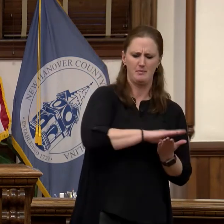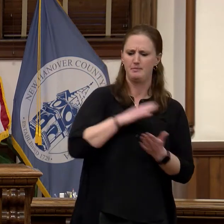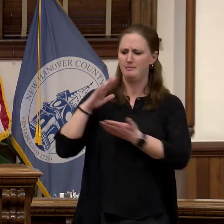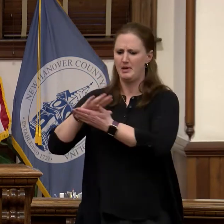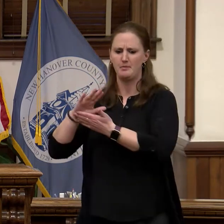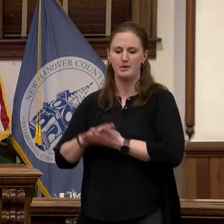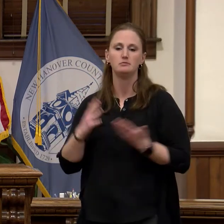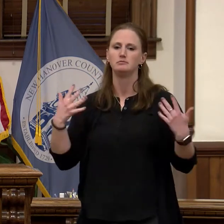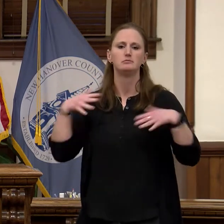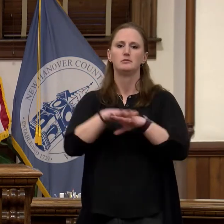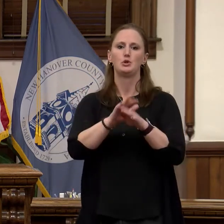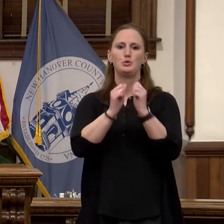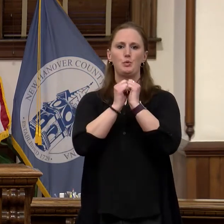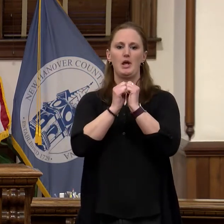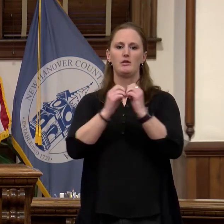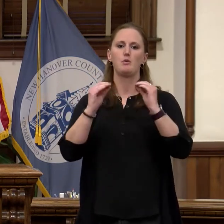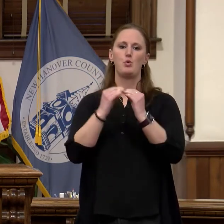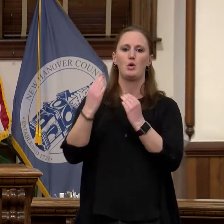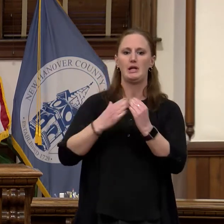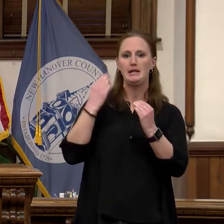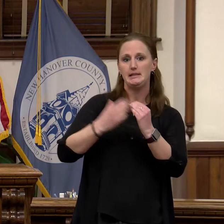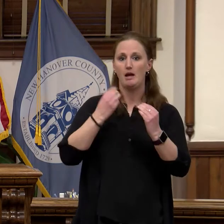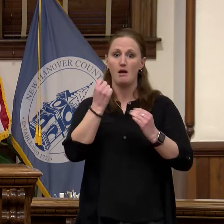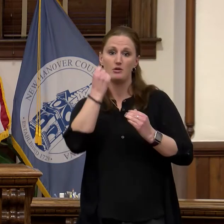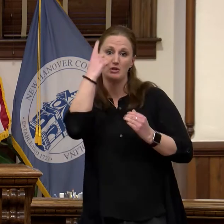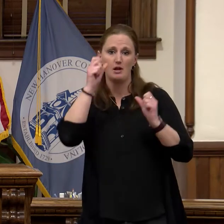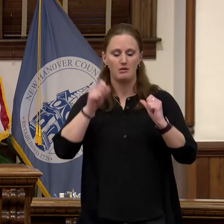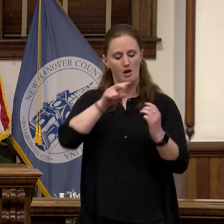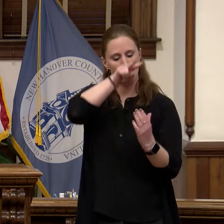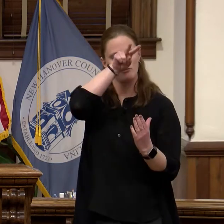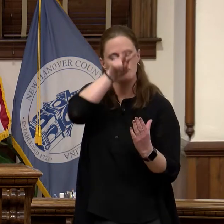together and make it easier for property owners and others to find the